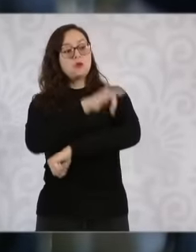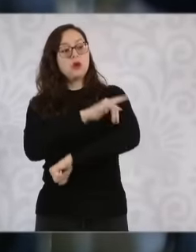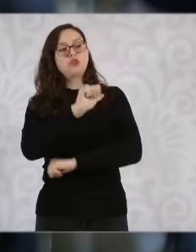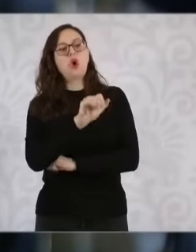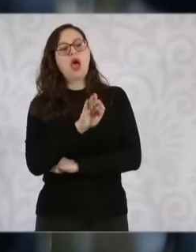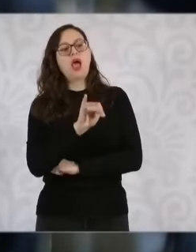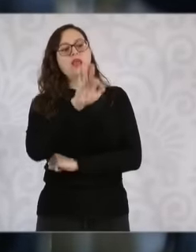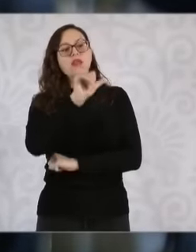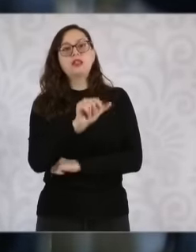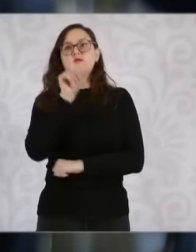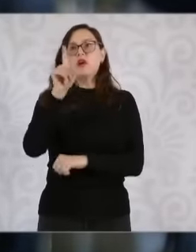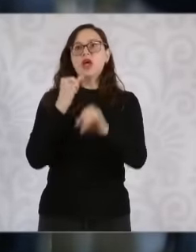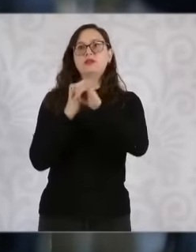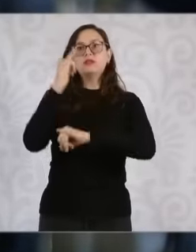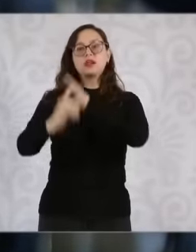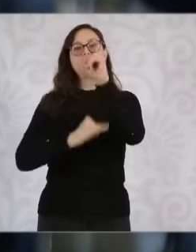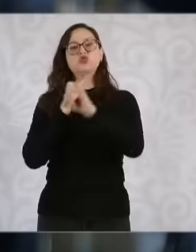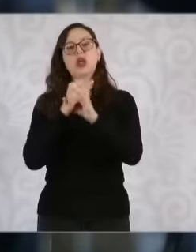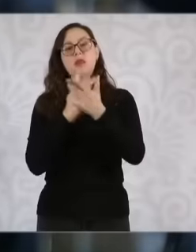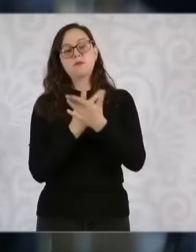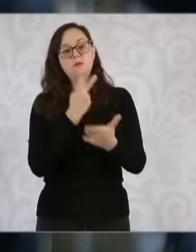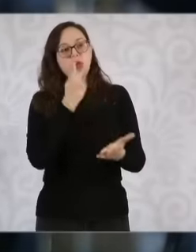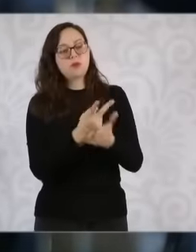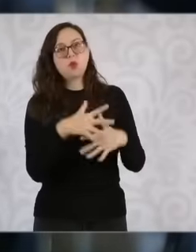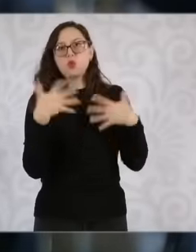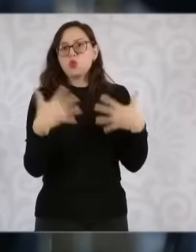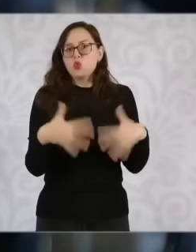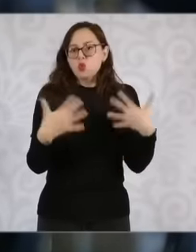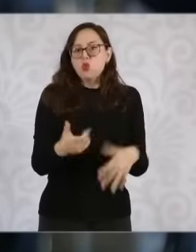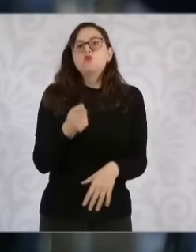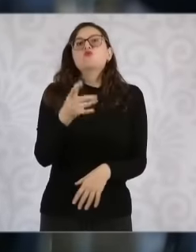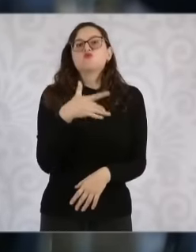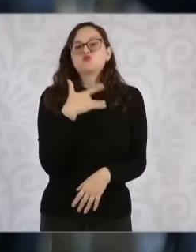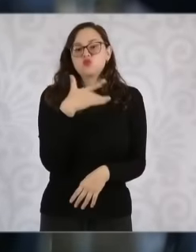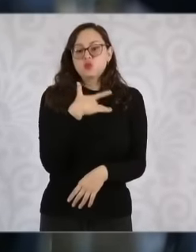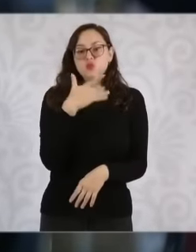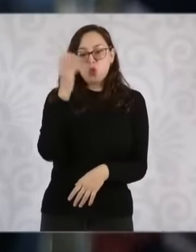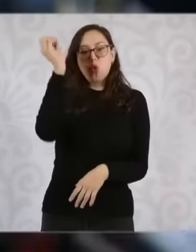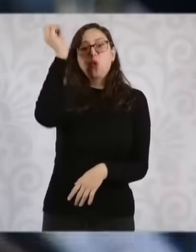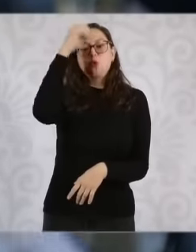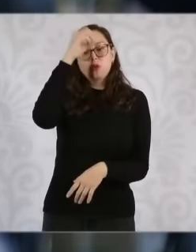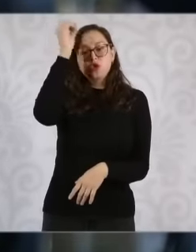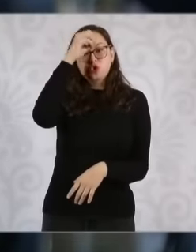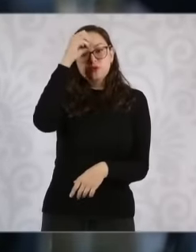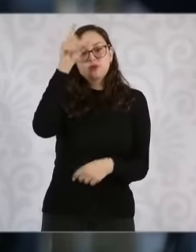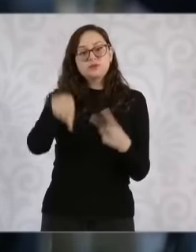Felipe Ángeles International Airport and together with what is going to be the relationship Also of the